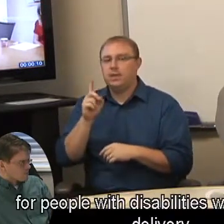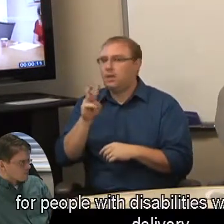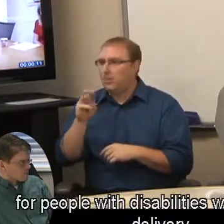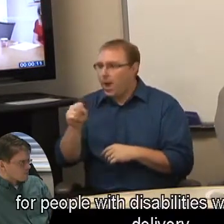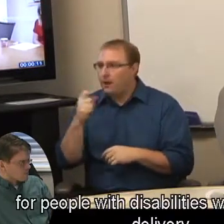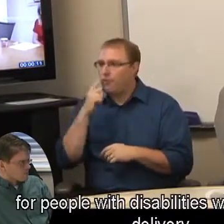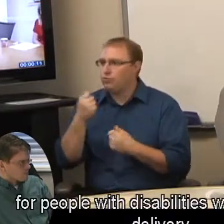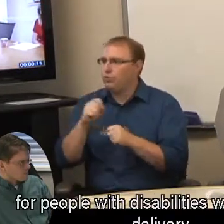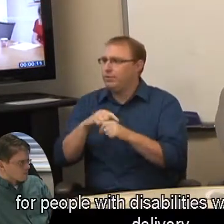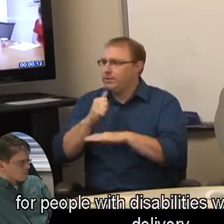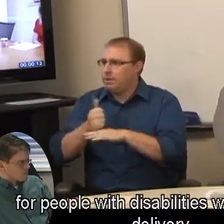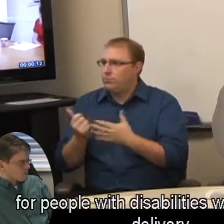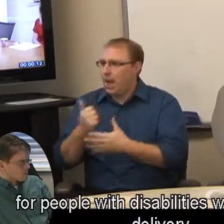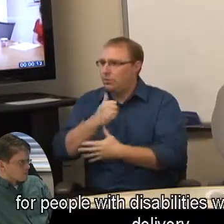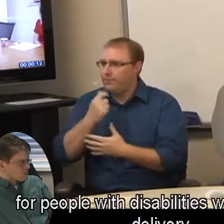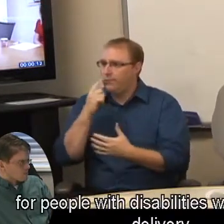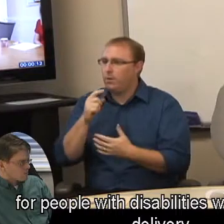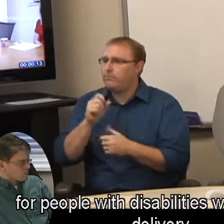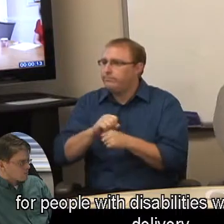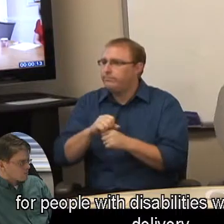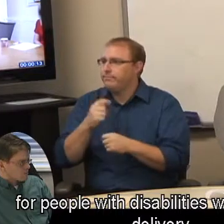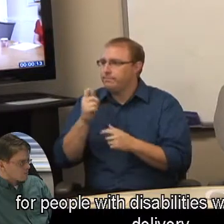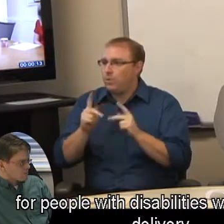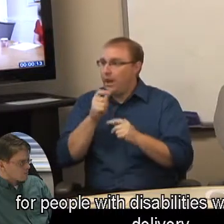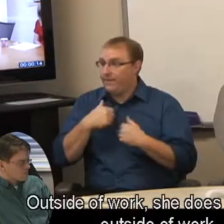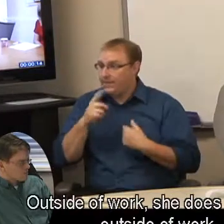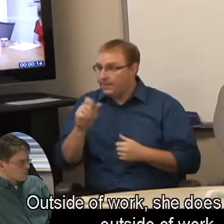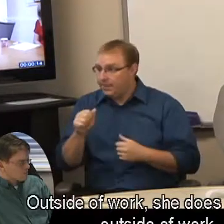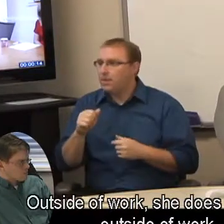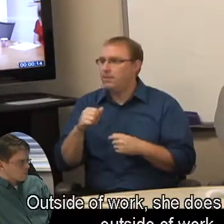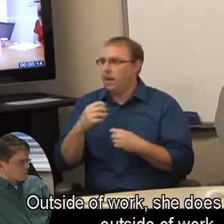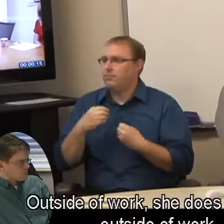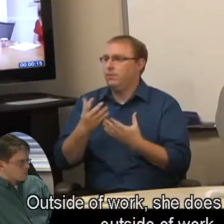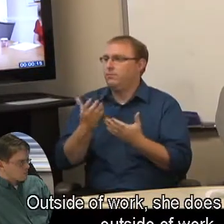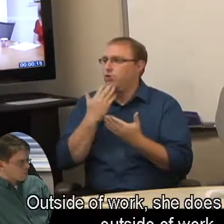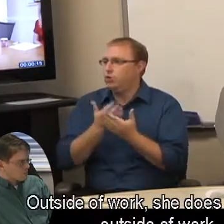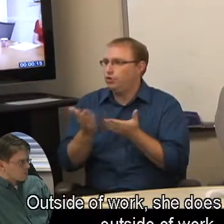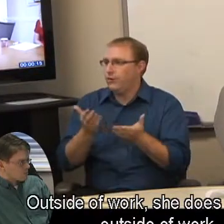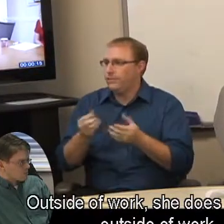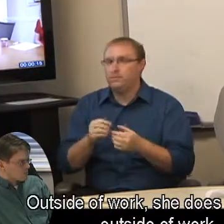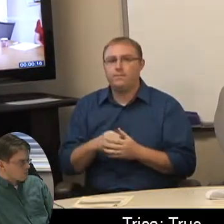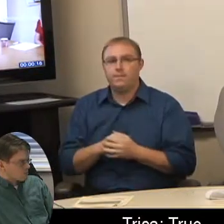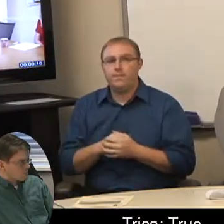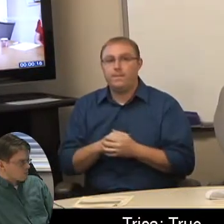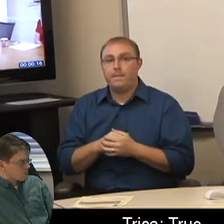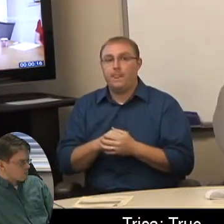for people with disabilities within service delivery. Outside of work, she does have a life outside of work - Trica: True.